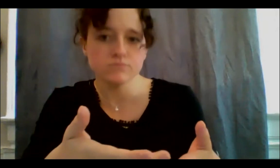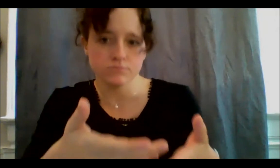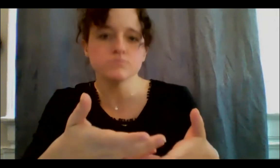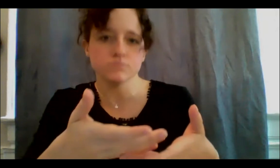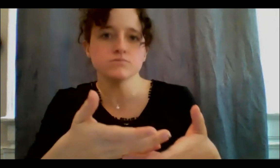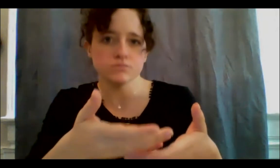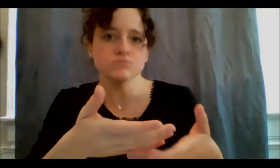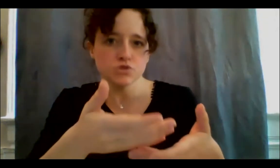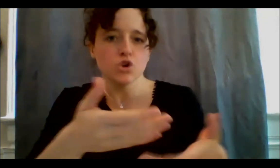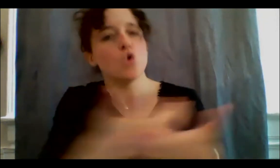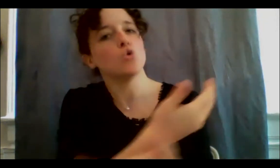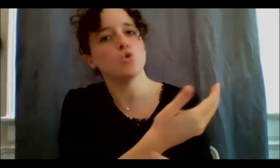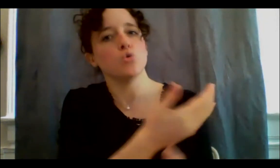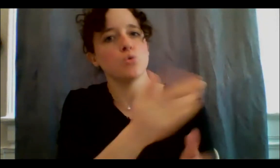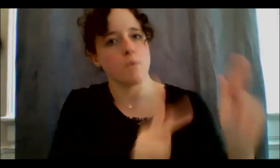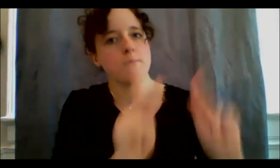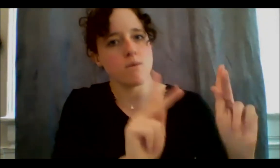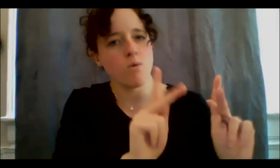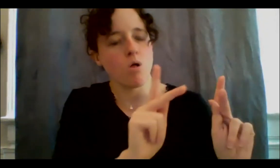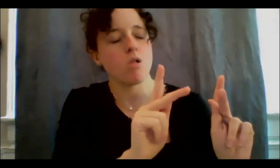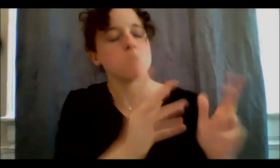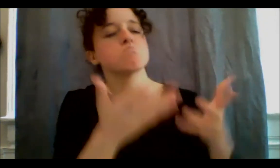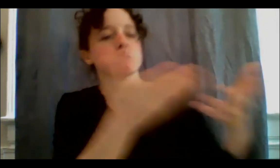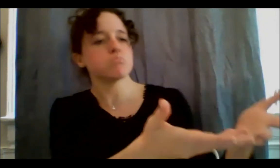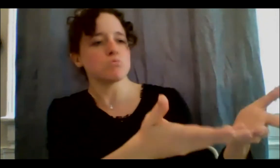else and take up my true life's work, which was to bring back the